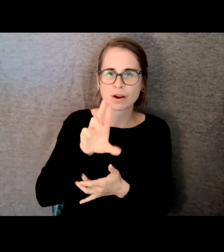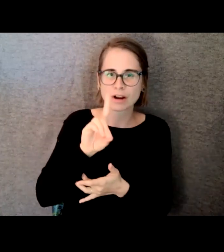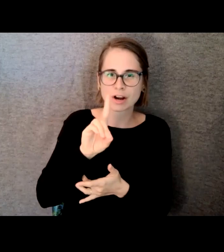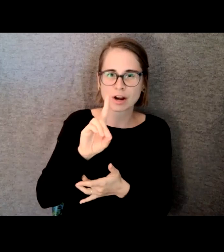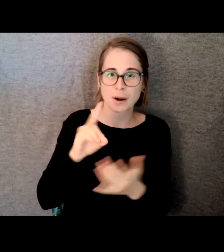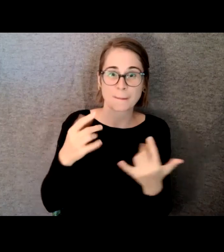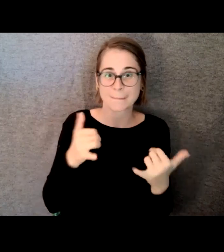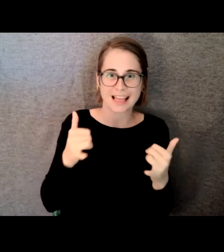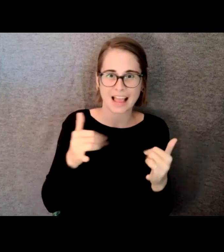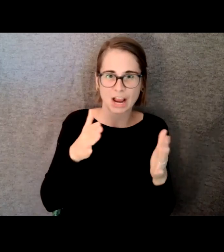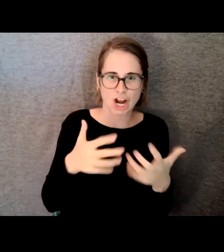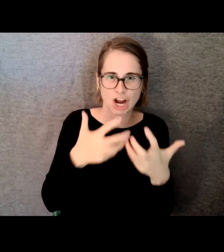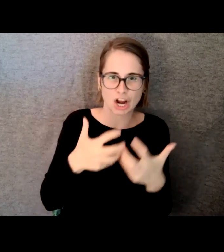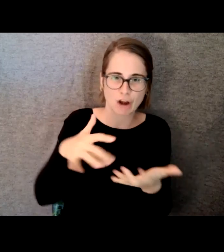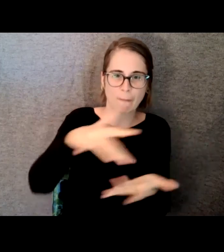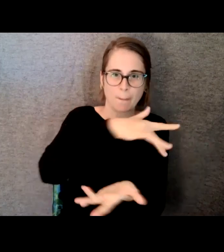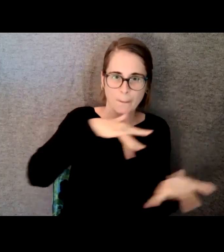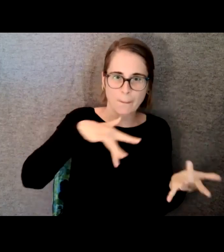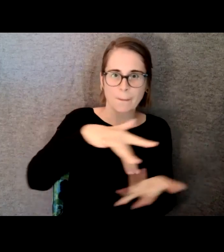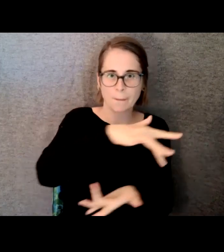down some of these -- in Oregon and they put down some of the tracks I made and I was playing